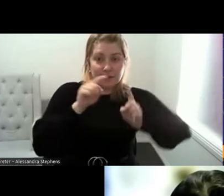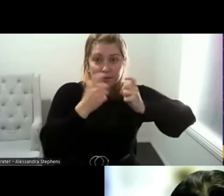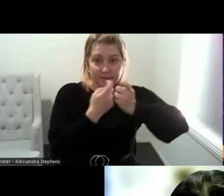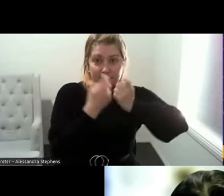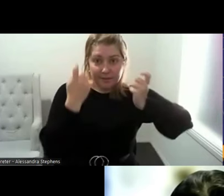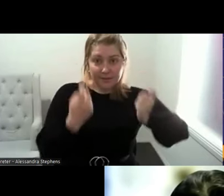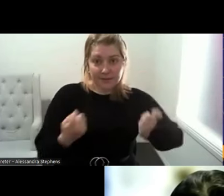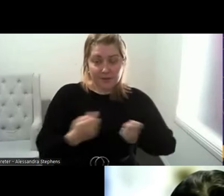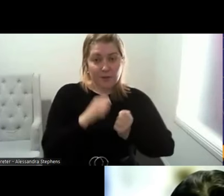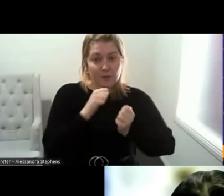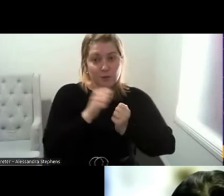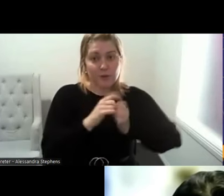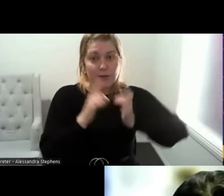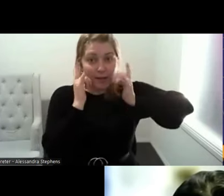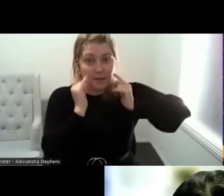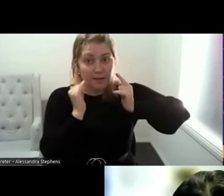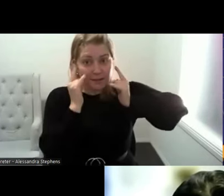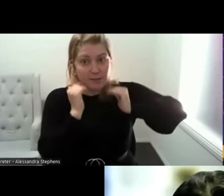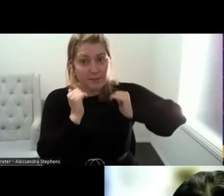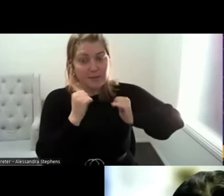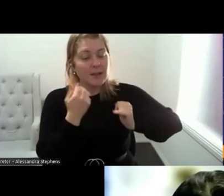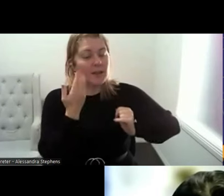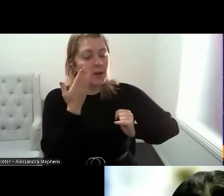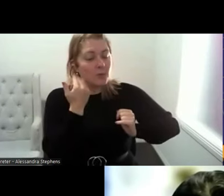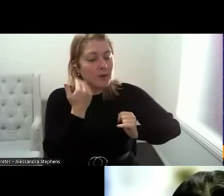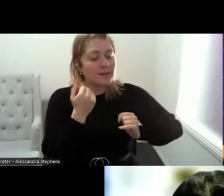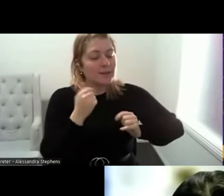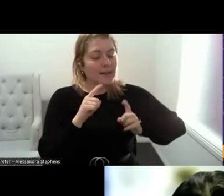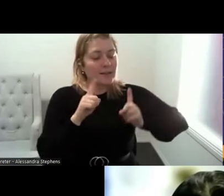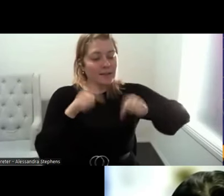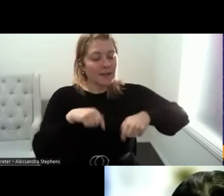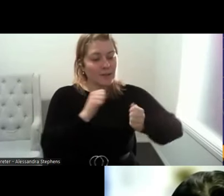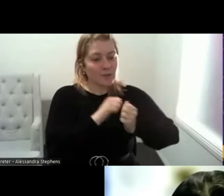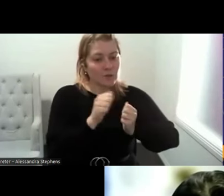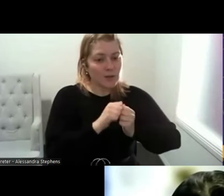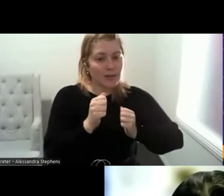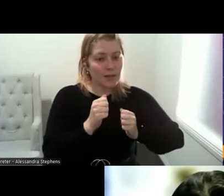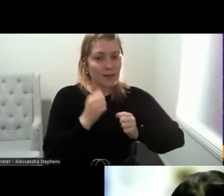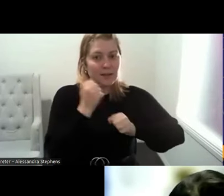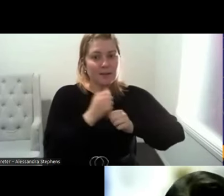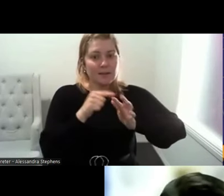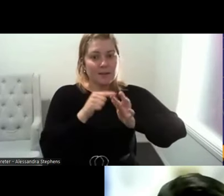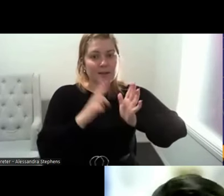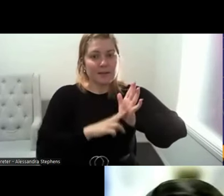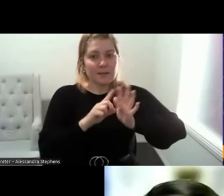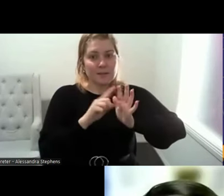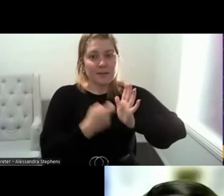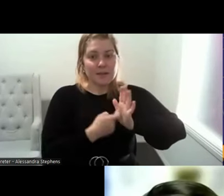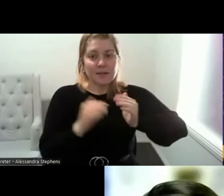accredited course in gender equity in Australia. And in 2022 we were very lucky because Gabrielle